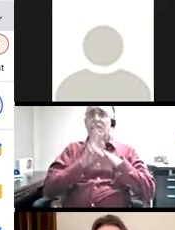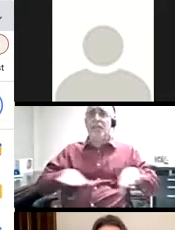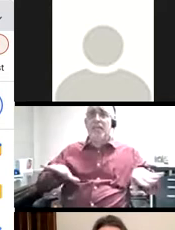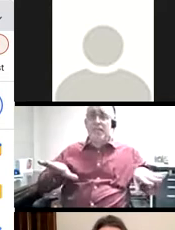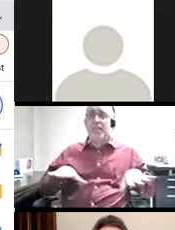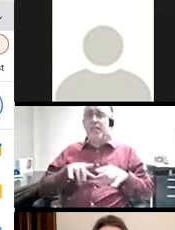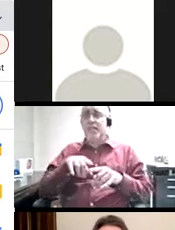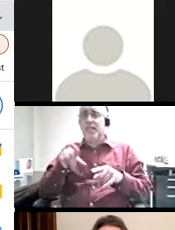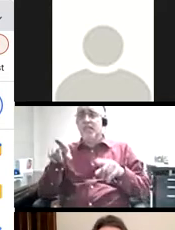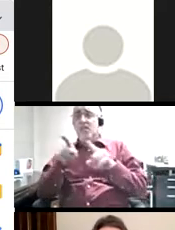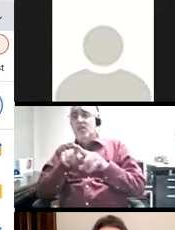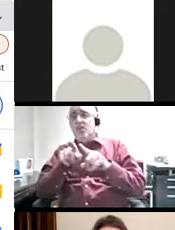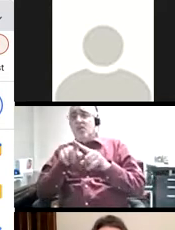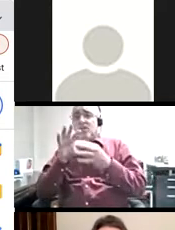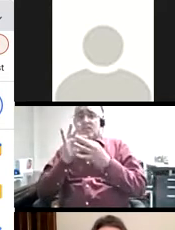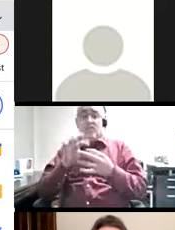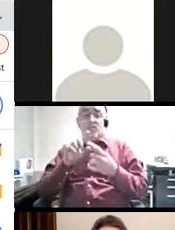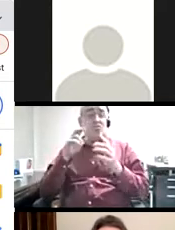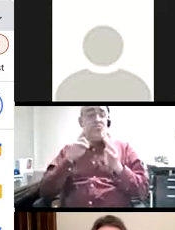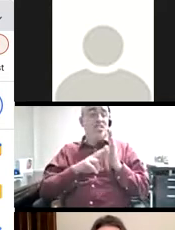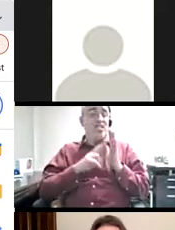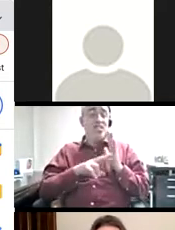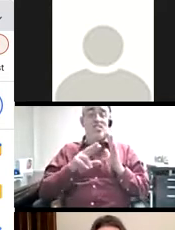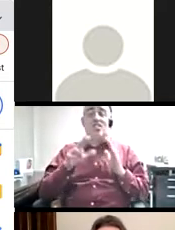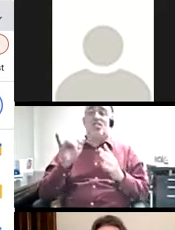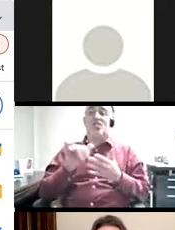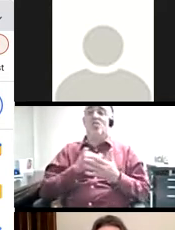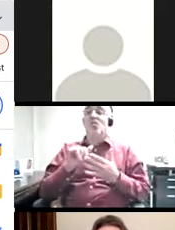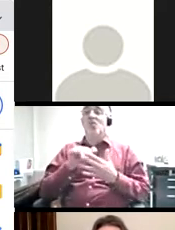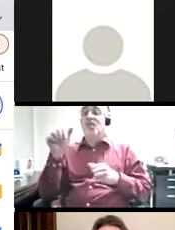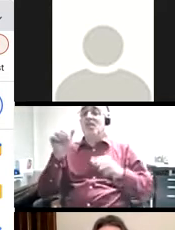refinements to my pedagogy also happened to align with the research of neuroscientists.